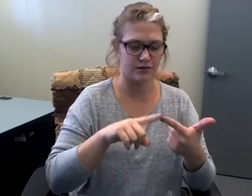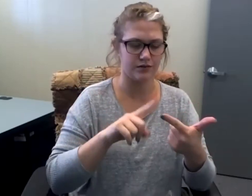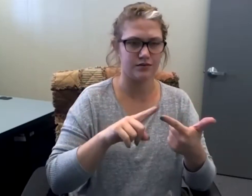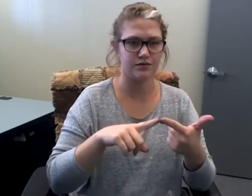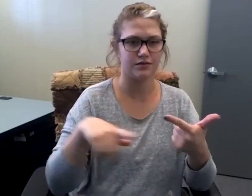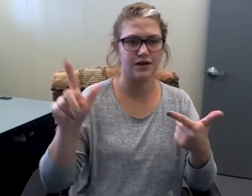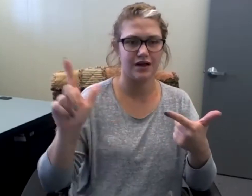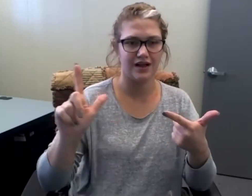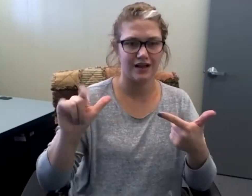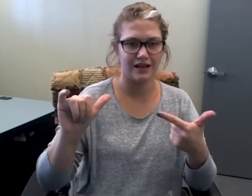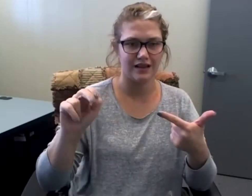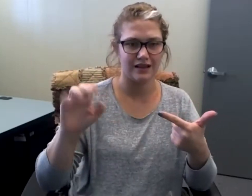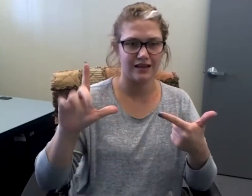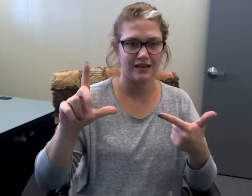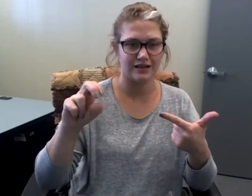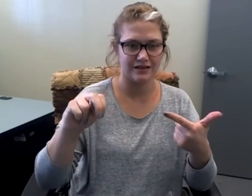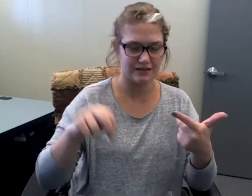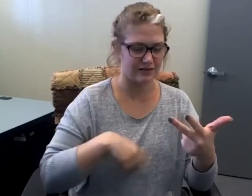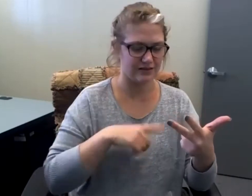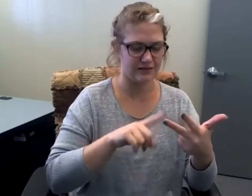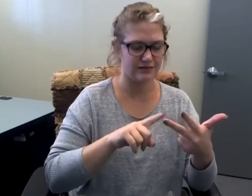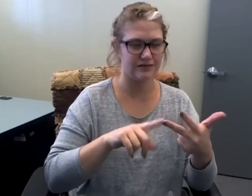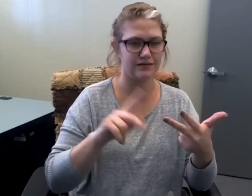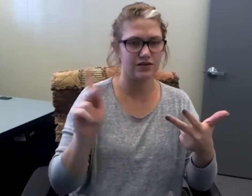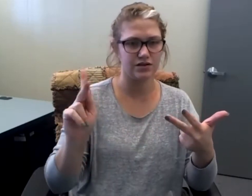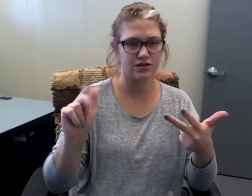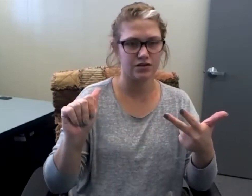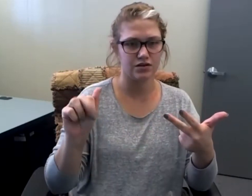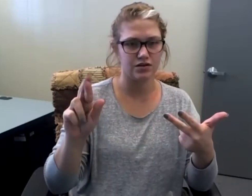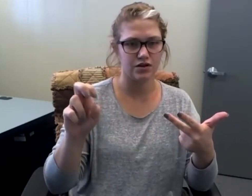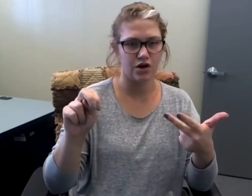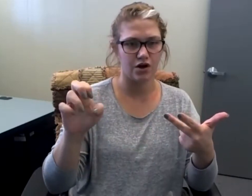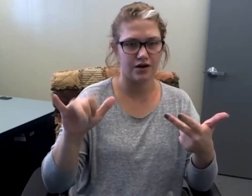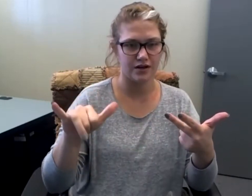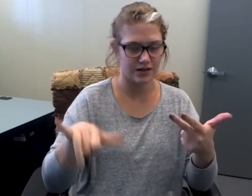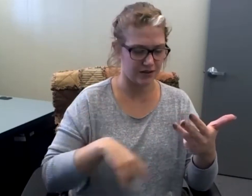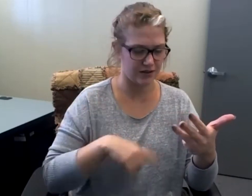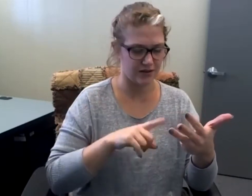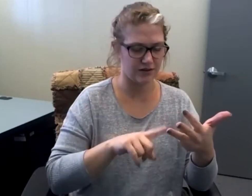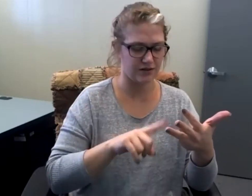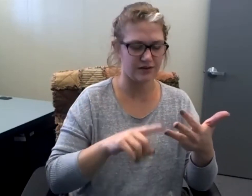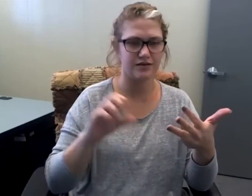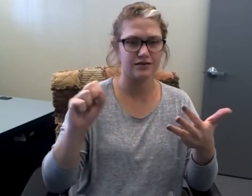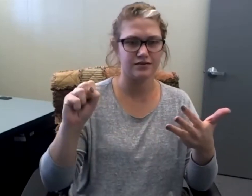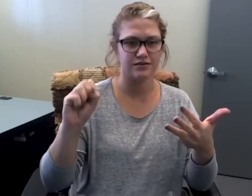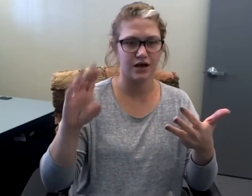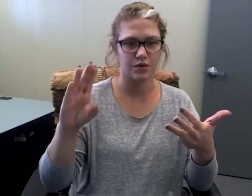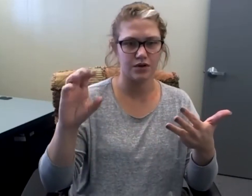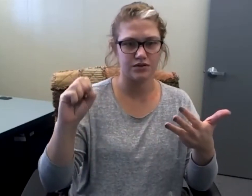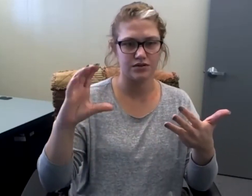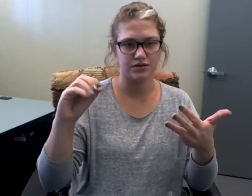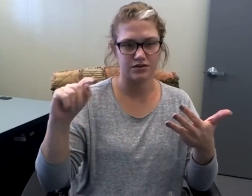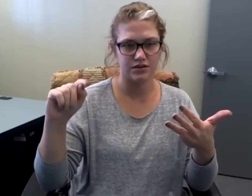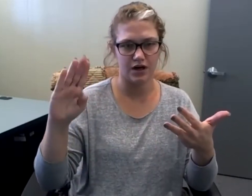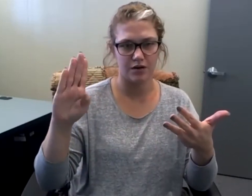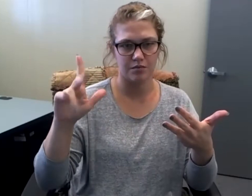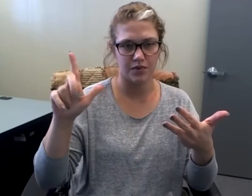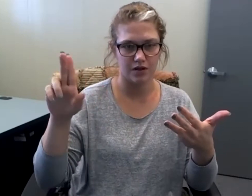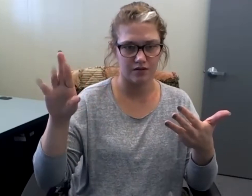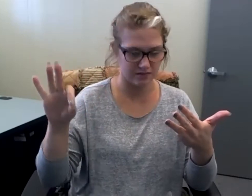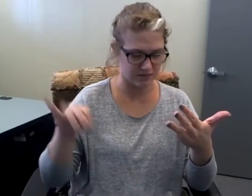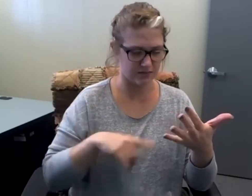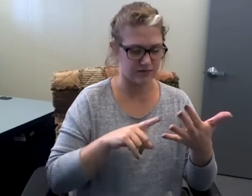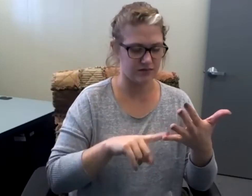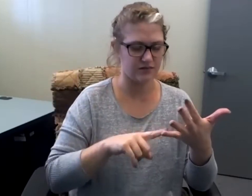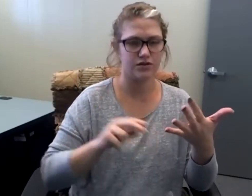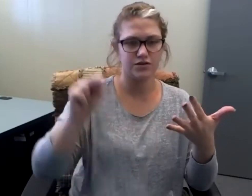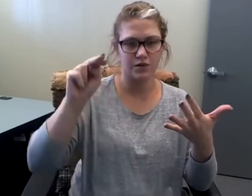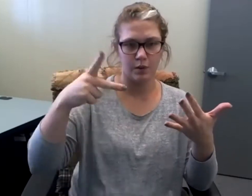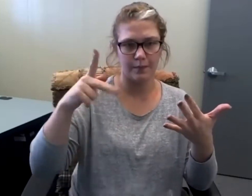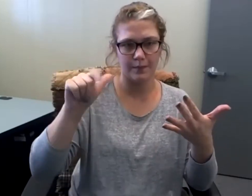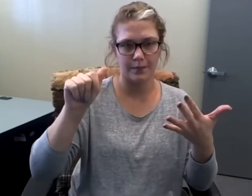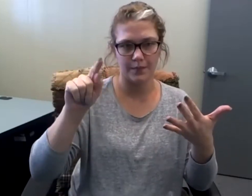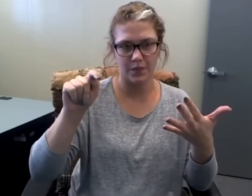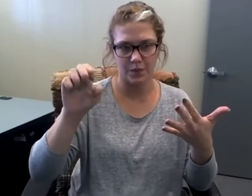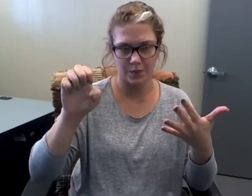Omaha we have an office located in Lincoln, one in Kearny, Scottsbluff as well as North Platte.